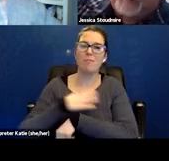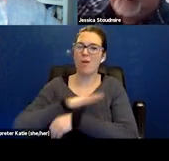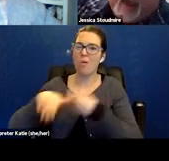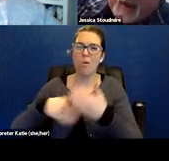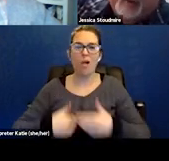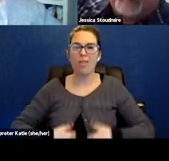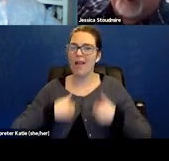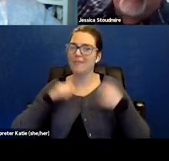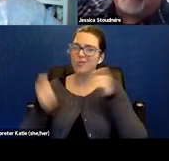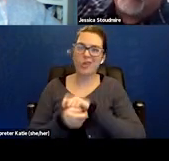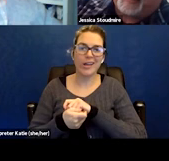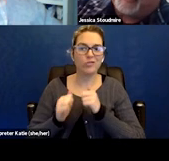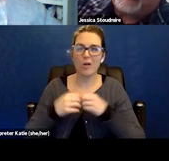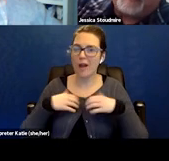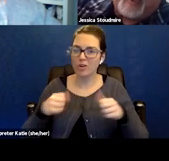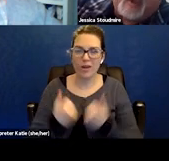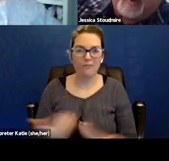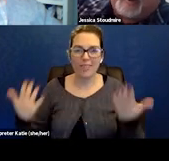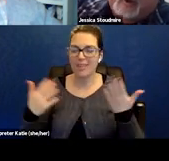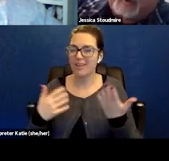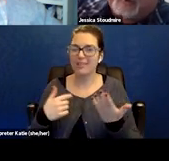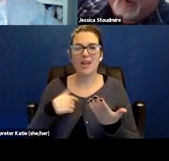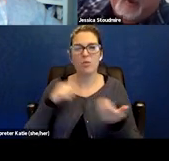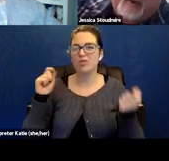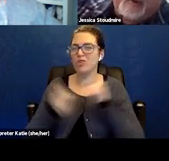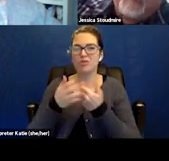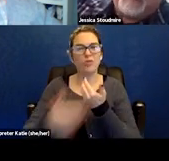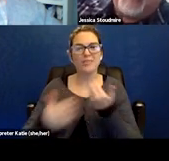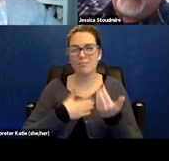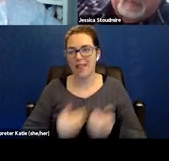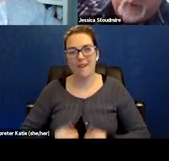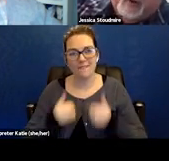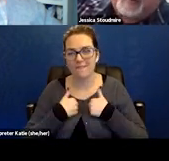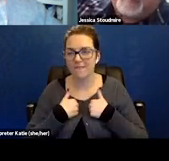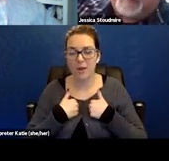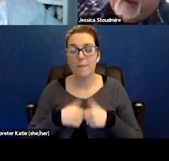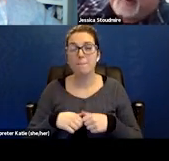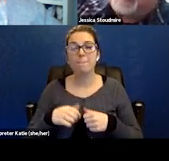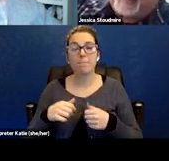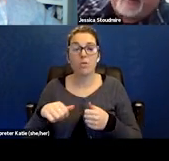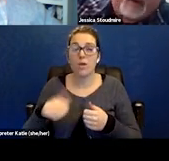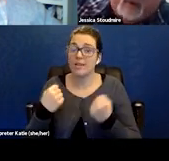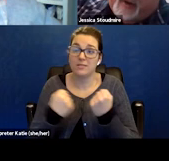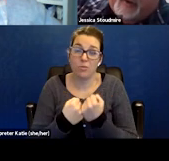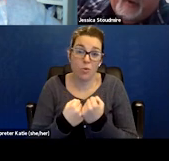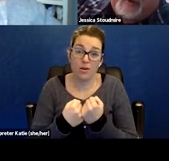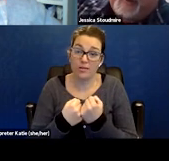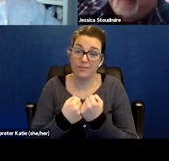After that, for the rest of my life. You know? So any support guided by any,